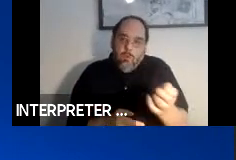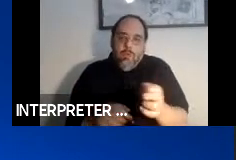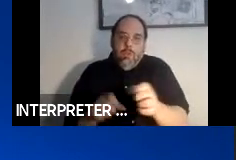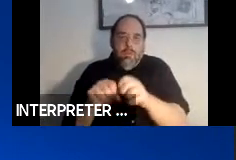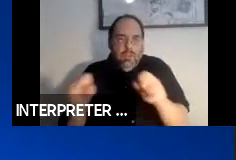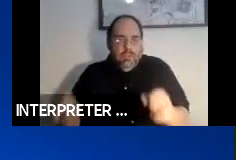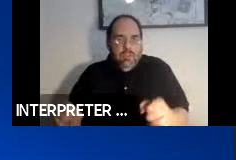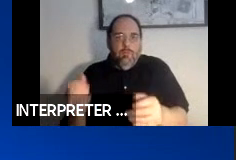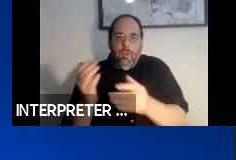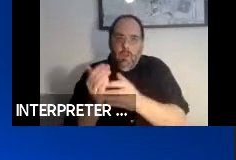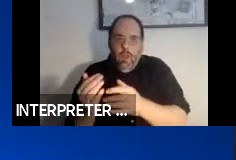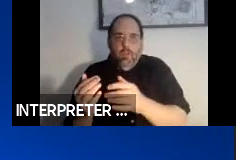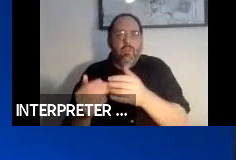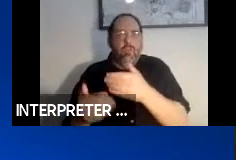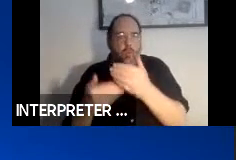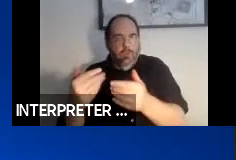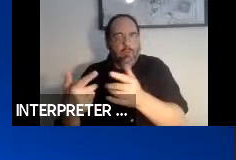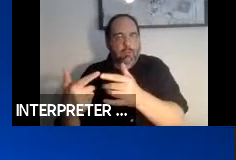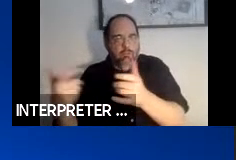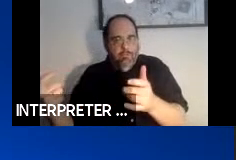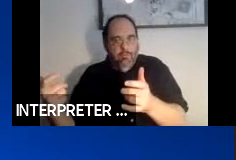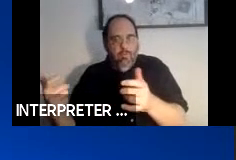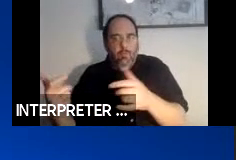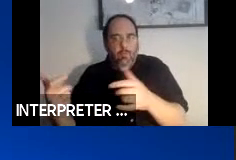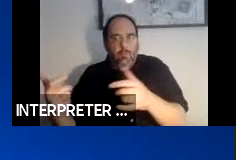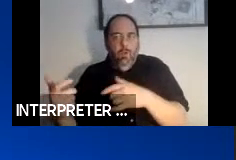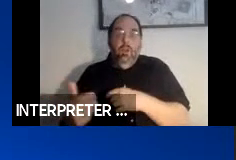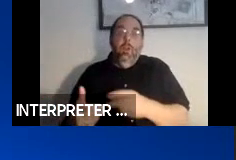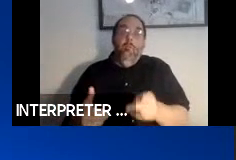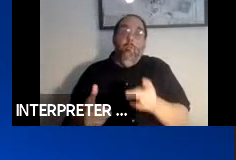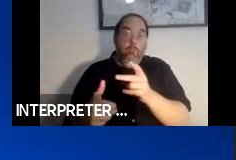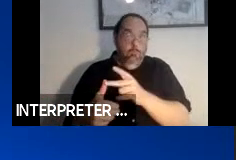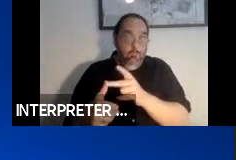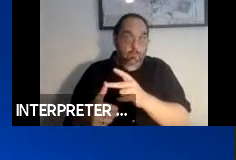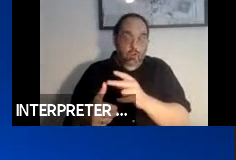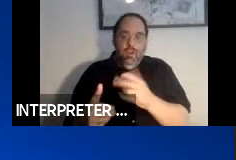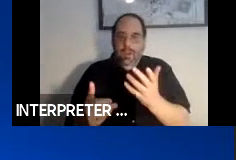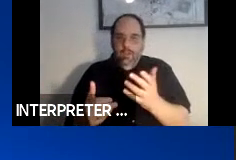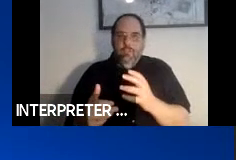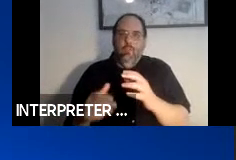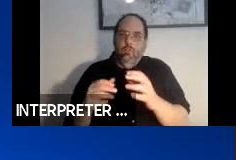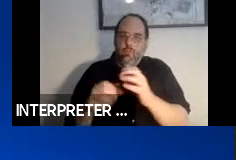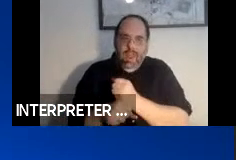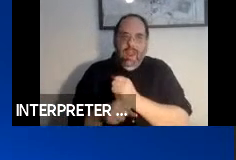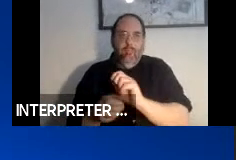technologies or processes for which the principal function is the creation, manipulation, storage,